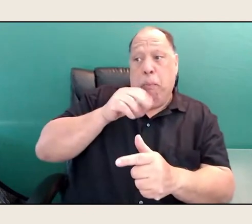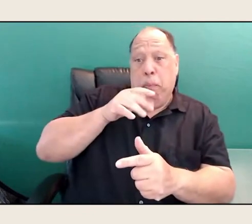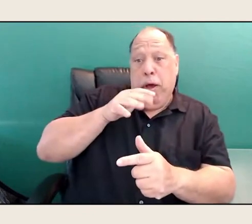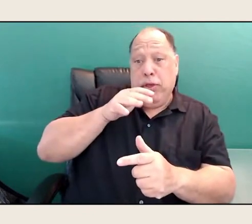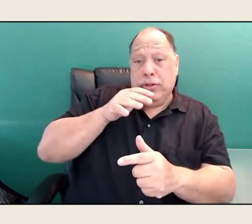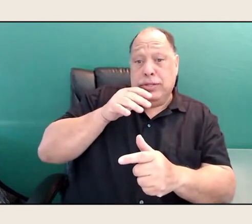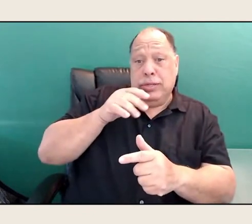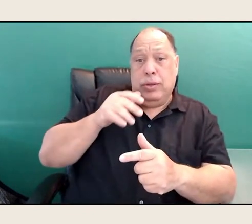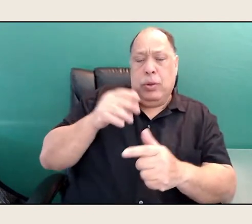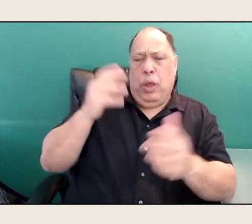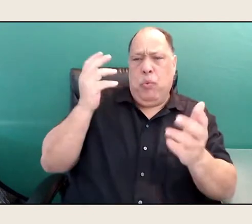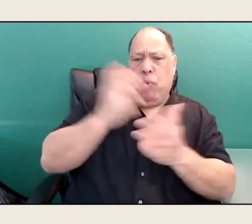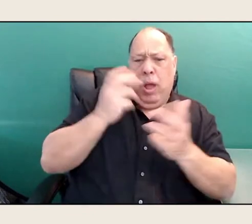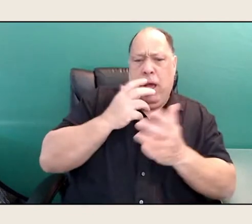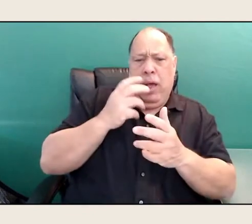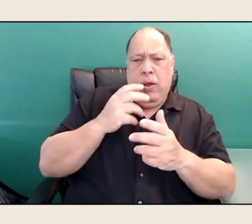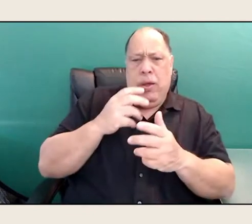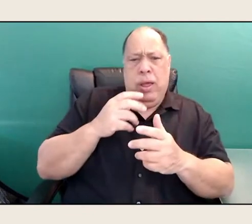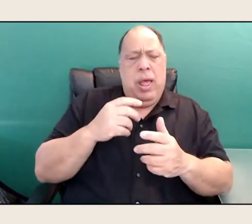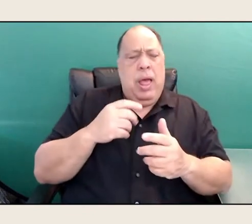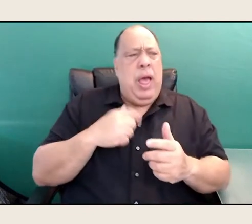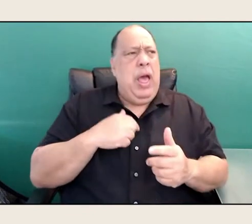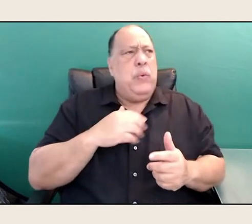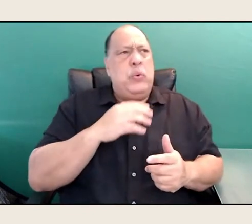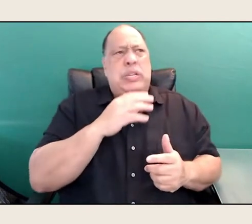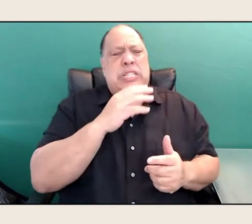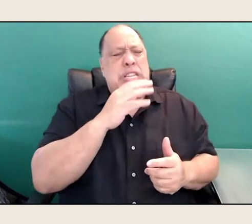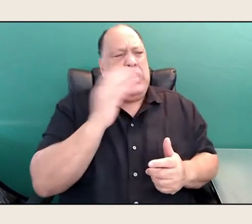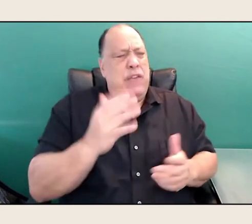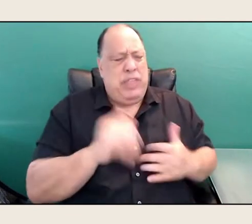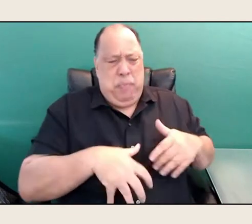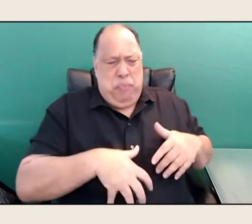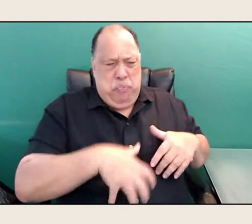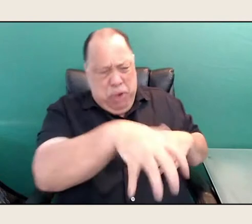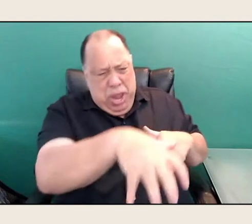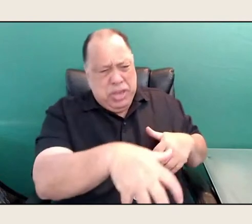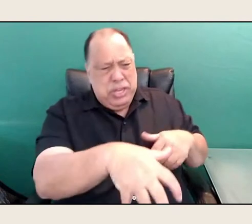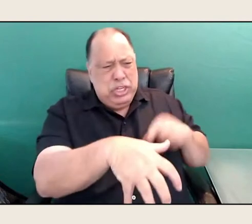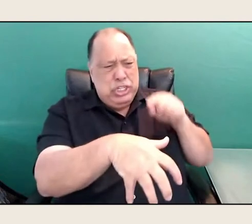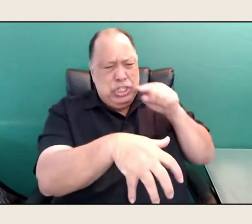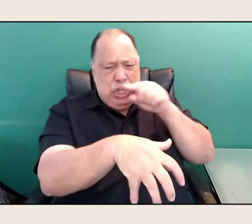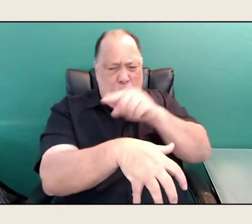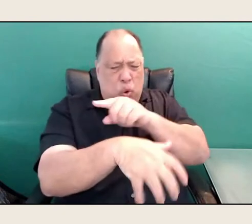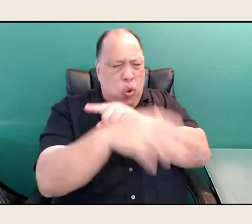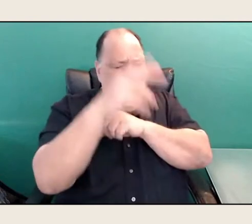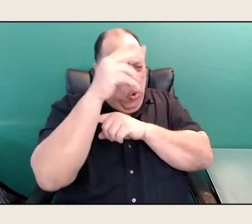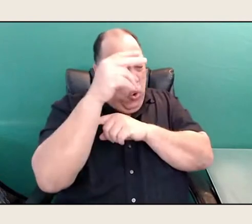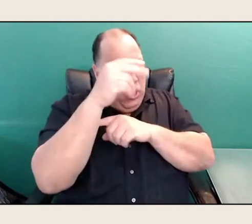I was never that pregnant. Like, she is the pregnant-est creature I have ever encountered.